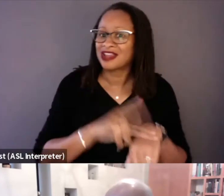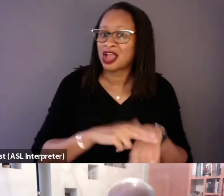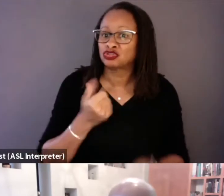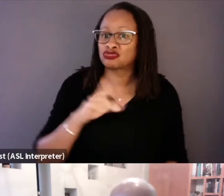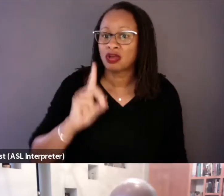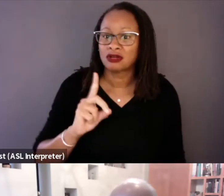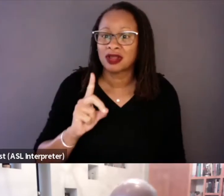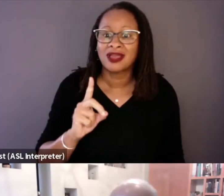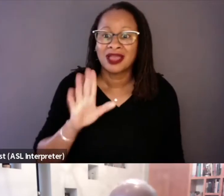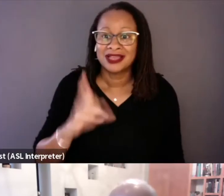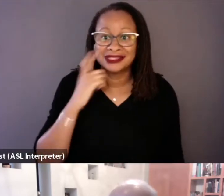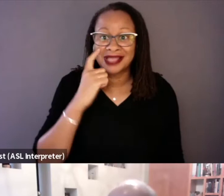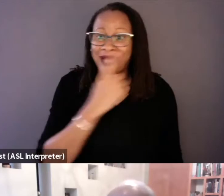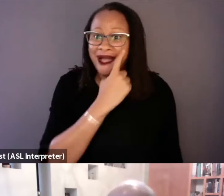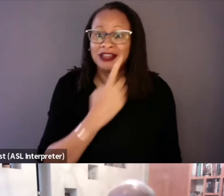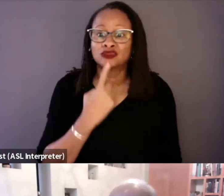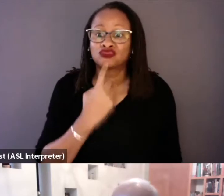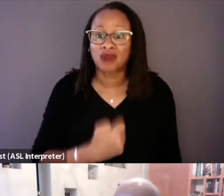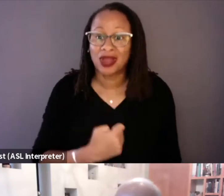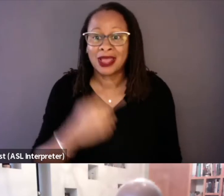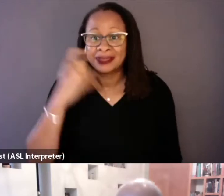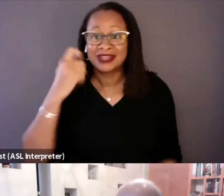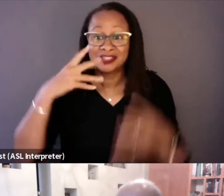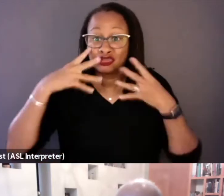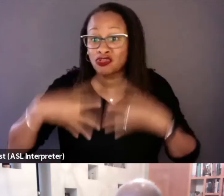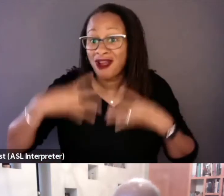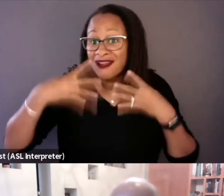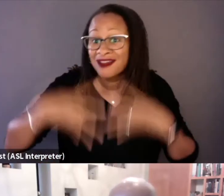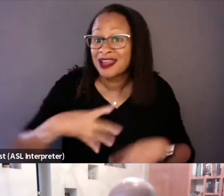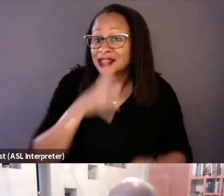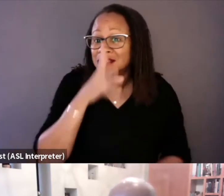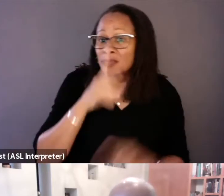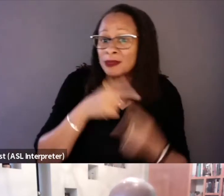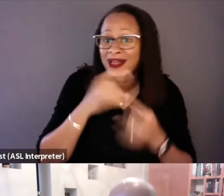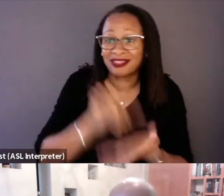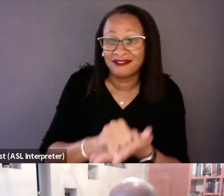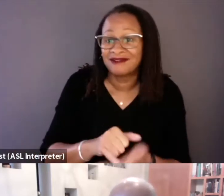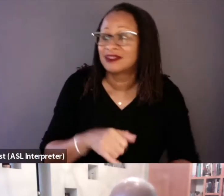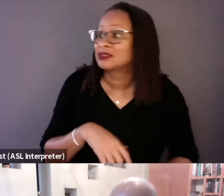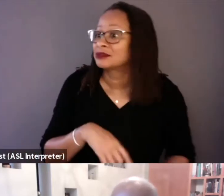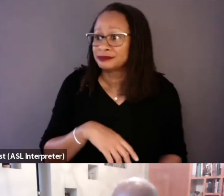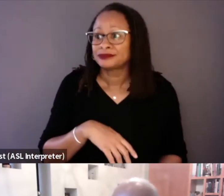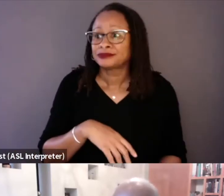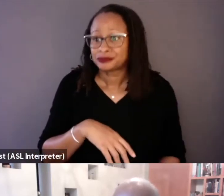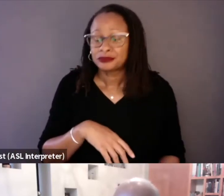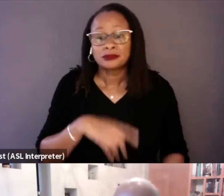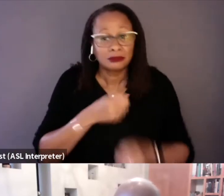his eyes are red because he's been crying. And he talks about the fact that the torture was happening,